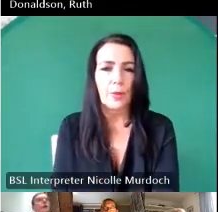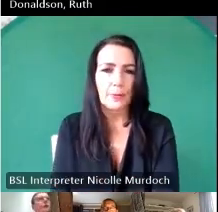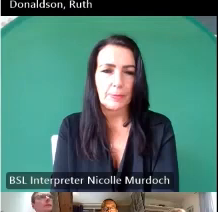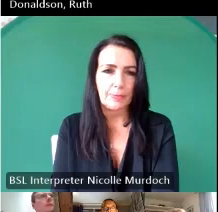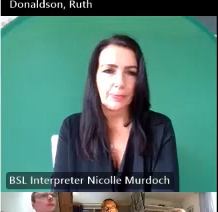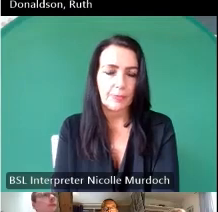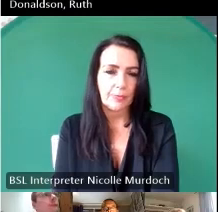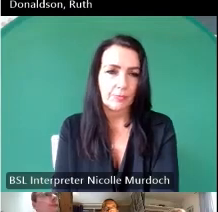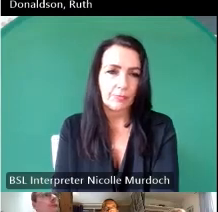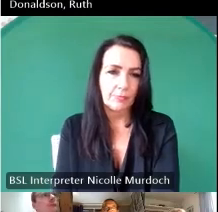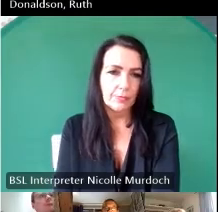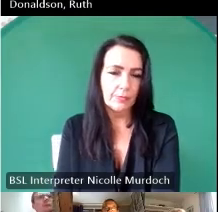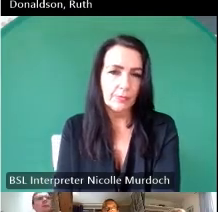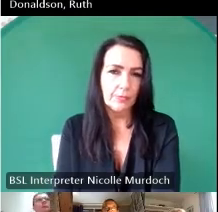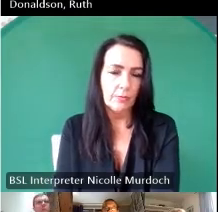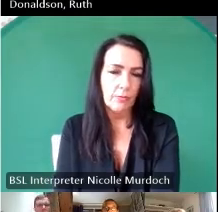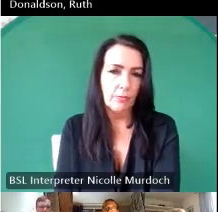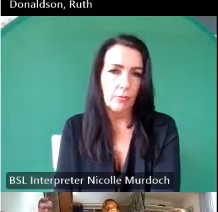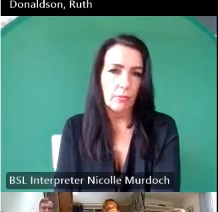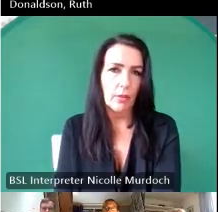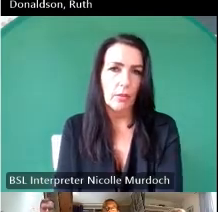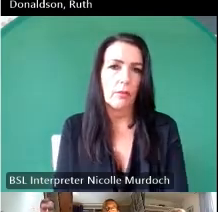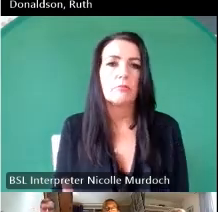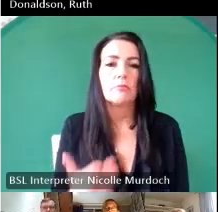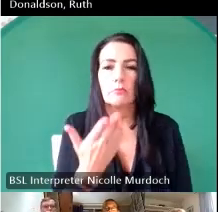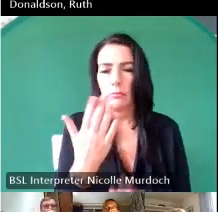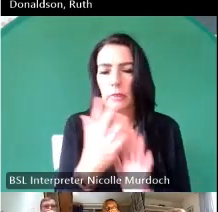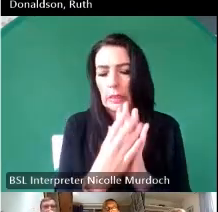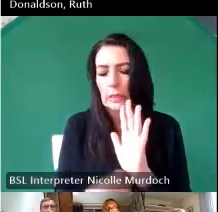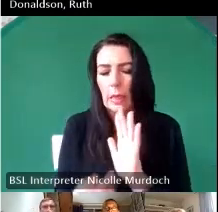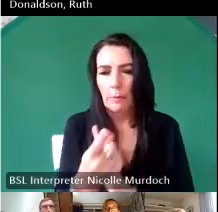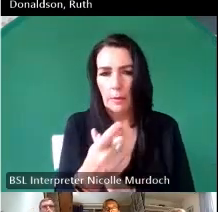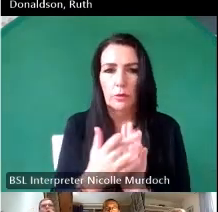take you through some examples so first I'd like to play this clip for you from